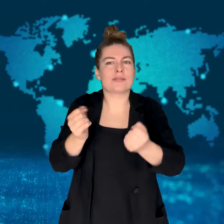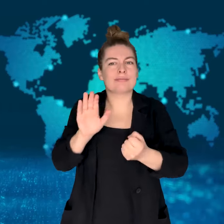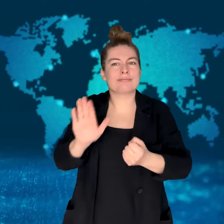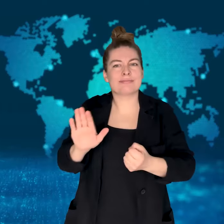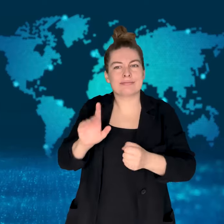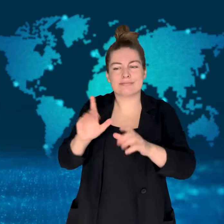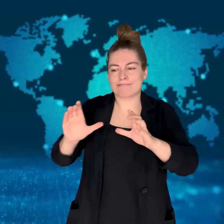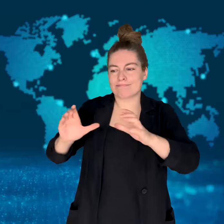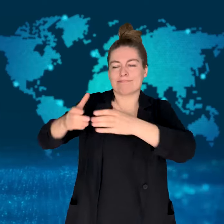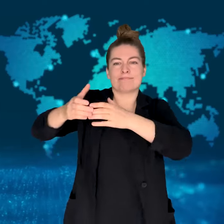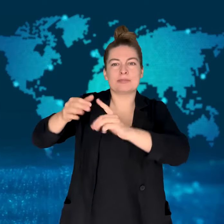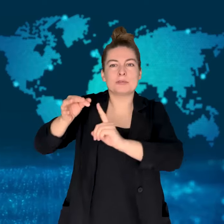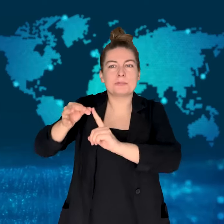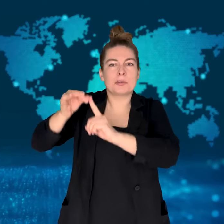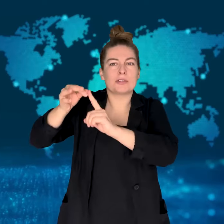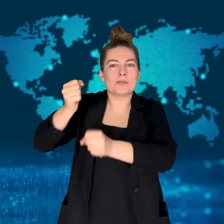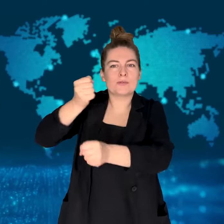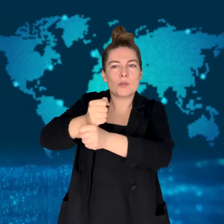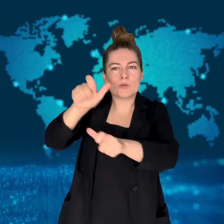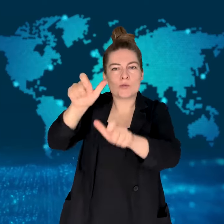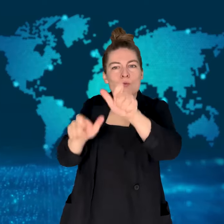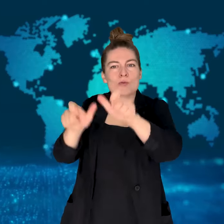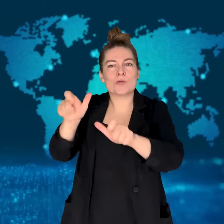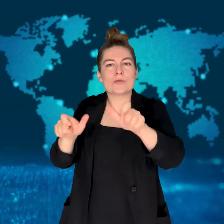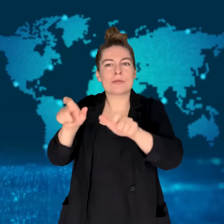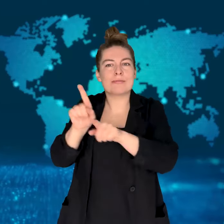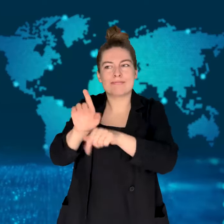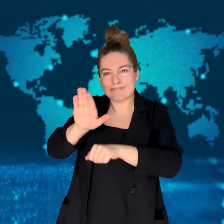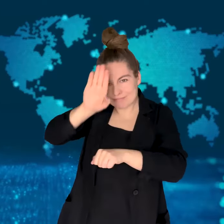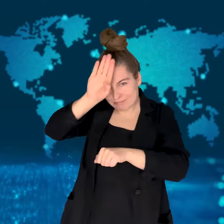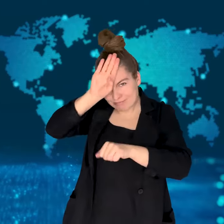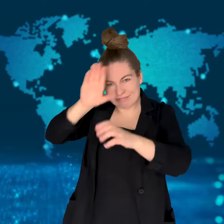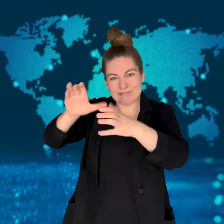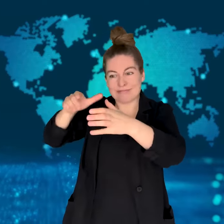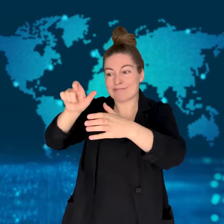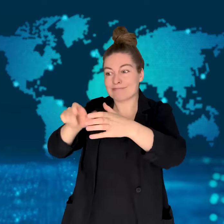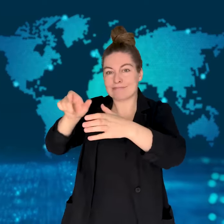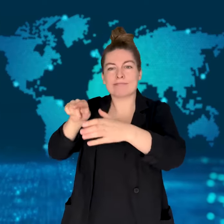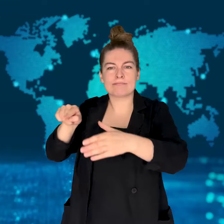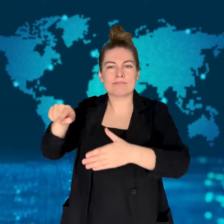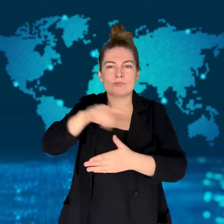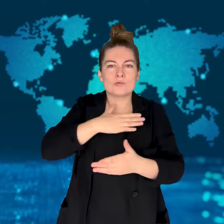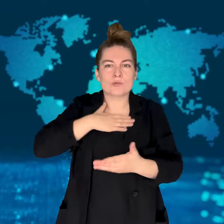Fire and safety experts are involved in determining the cause of the fire.